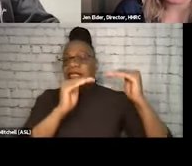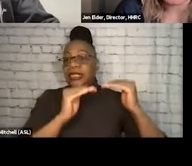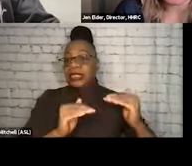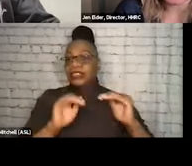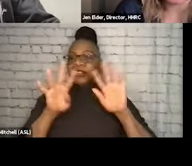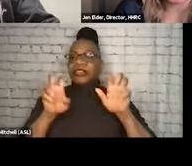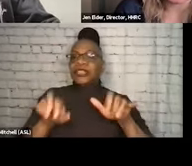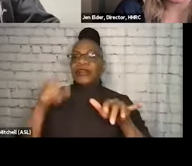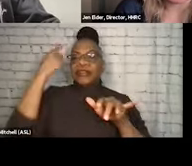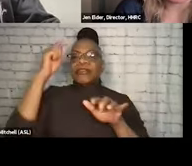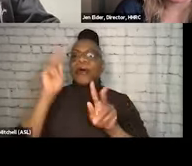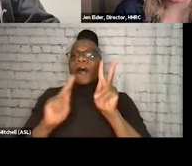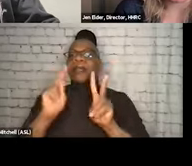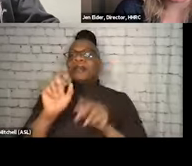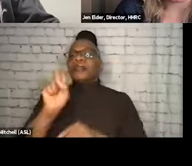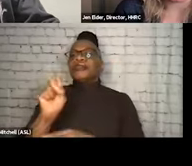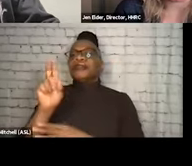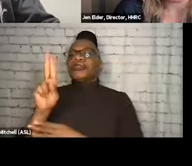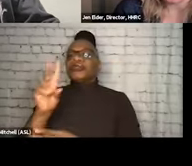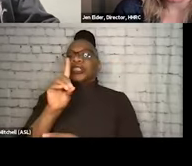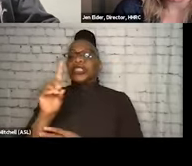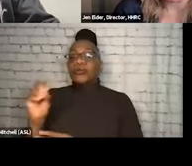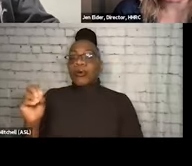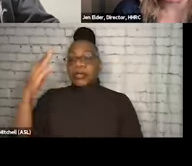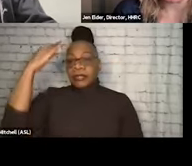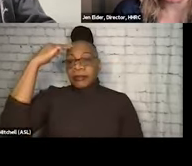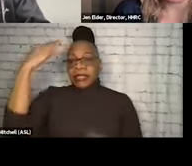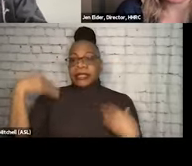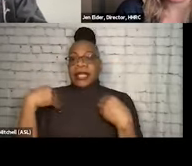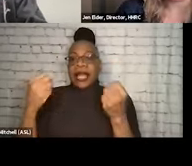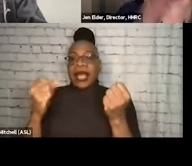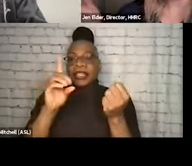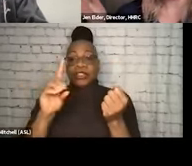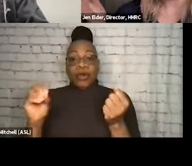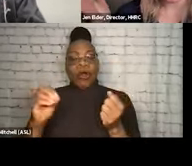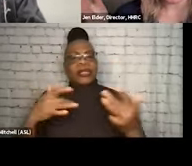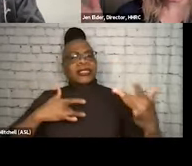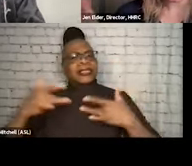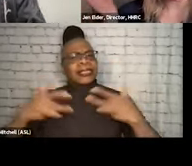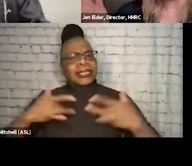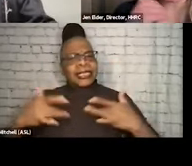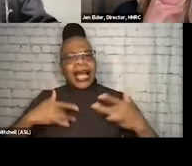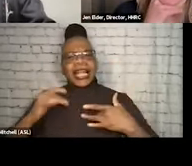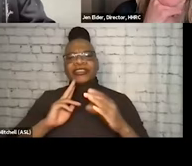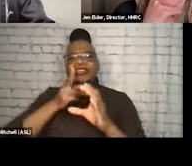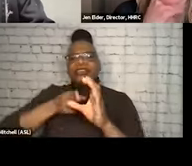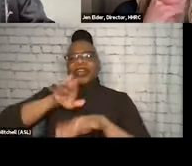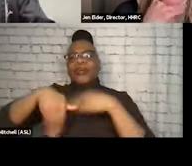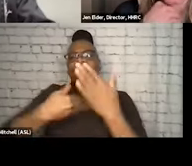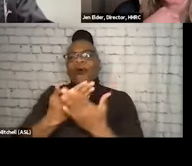with substance use disorders, mental health disorders, so. So excited that you've probably joined us through all the sessions, and now we're here at session four.